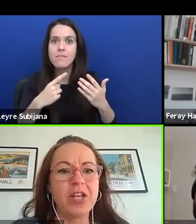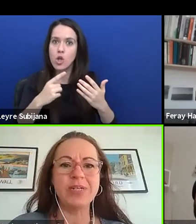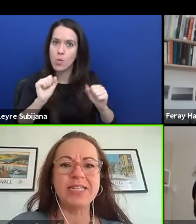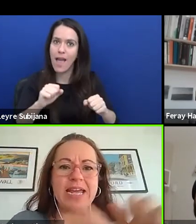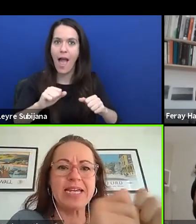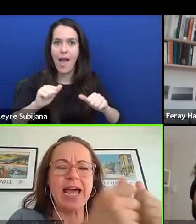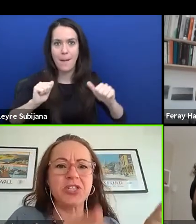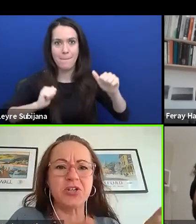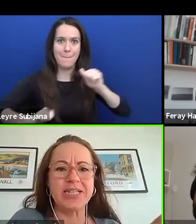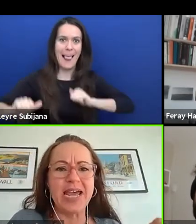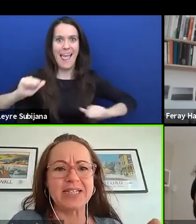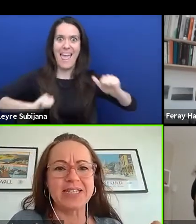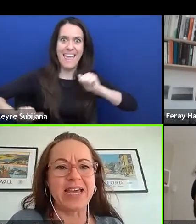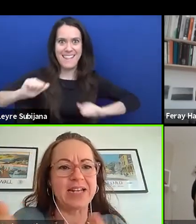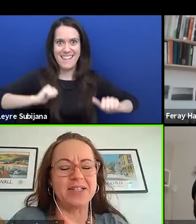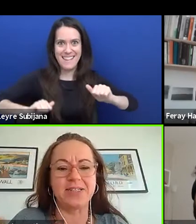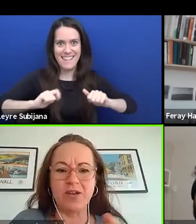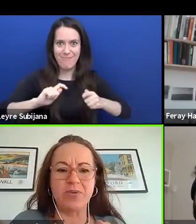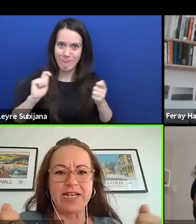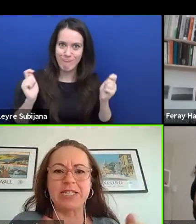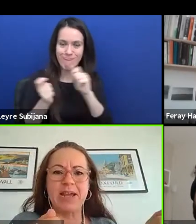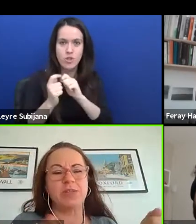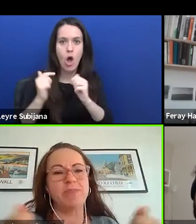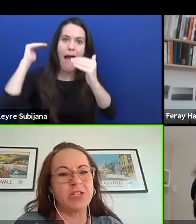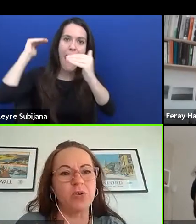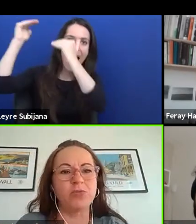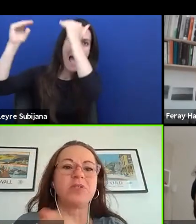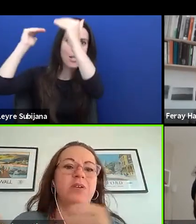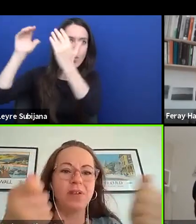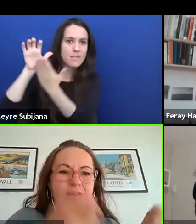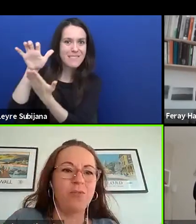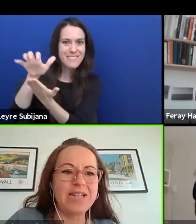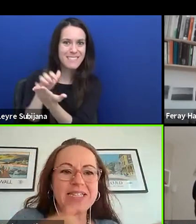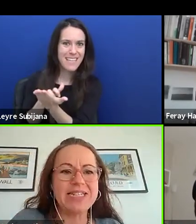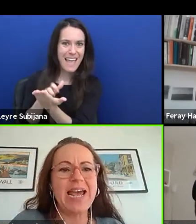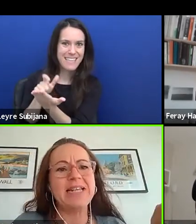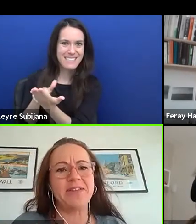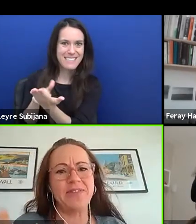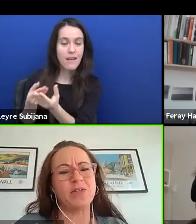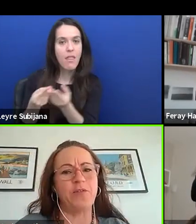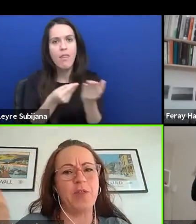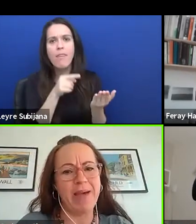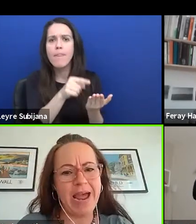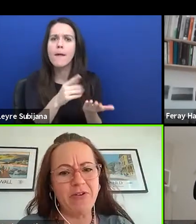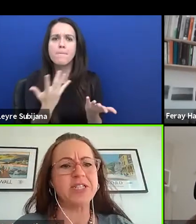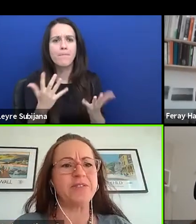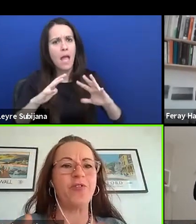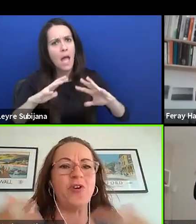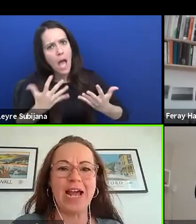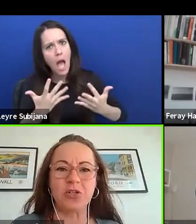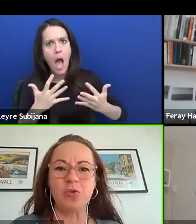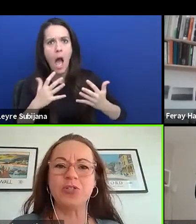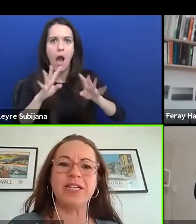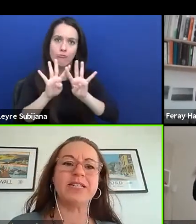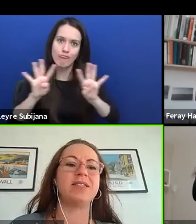and you would take an adult text and they would expect to be told where to stand. And this is for the parents and for an adult audience.